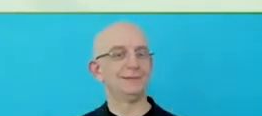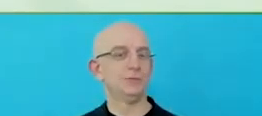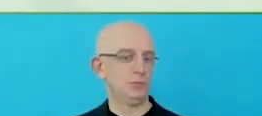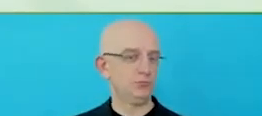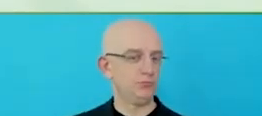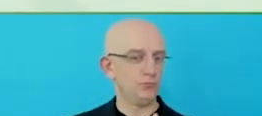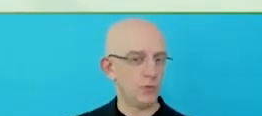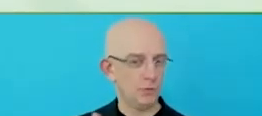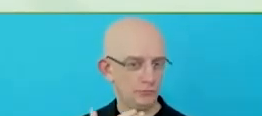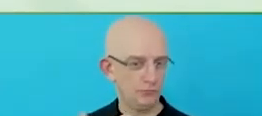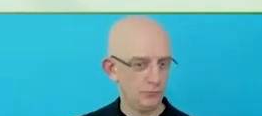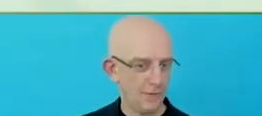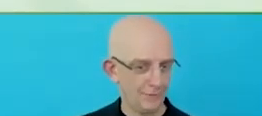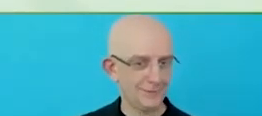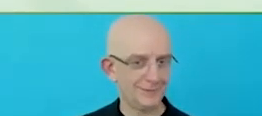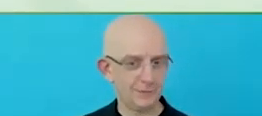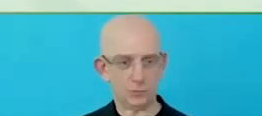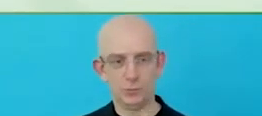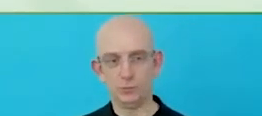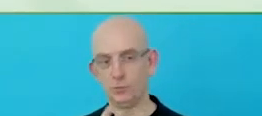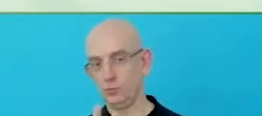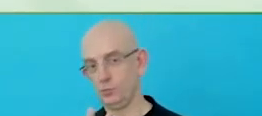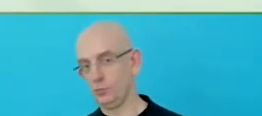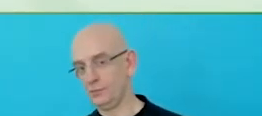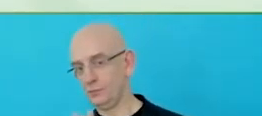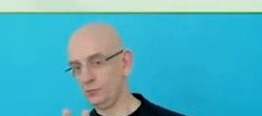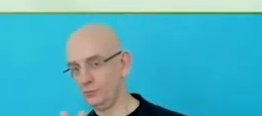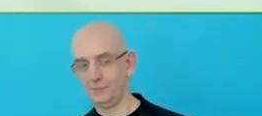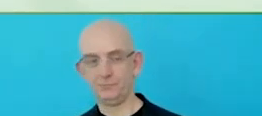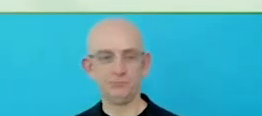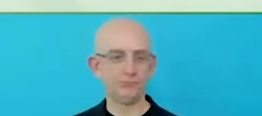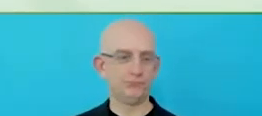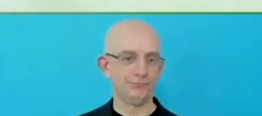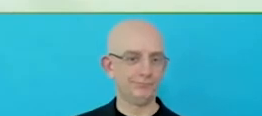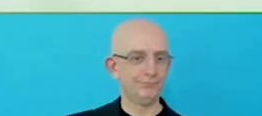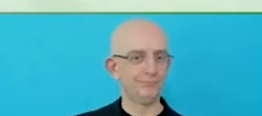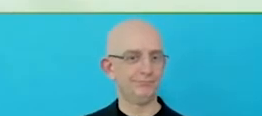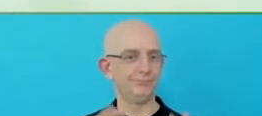childhood memory or moment associated with the company will hear more from.